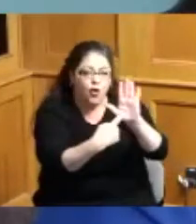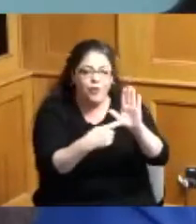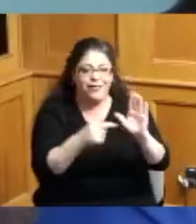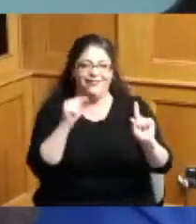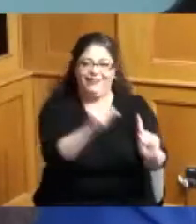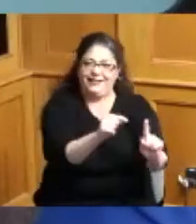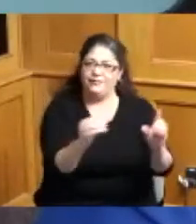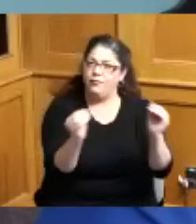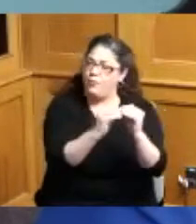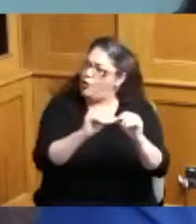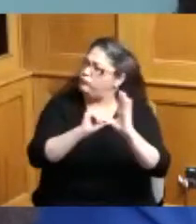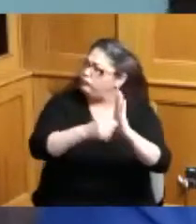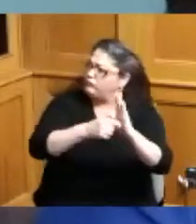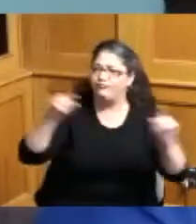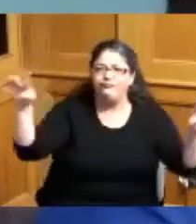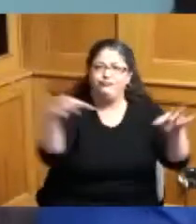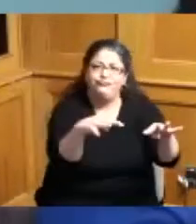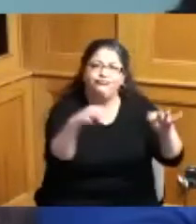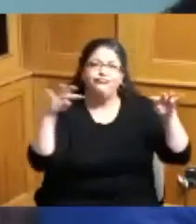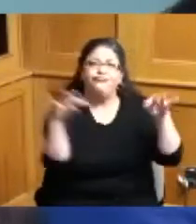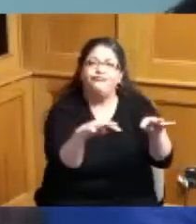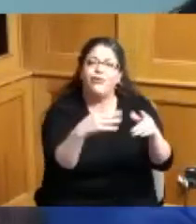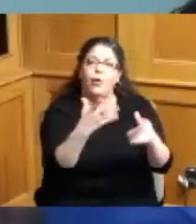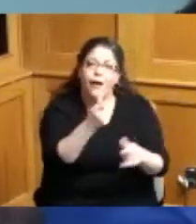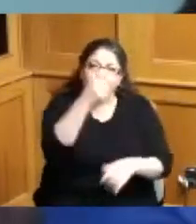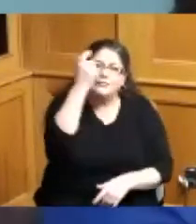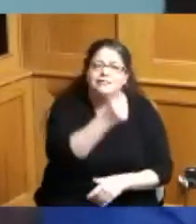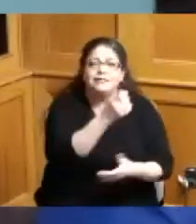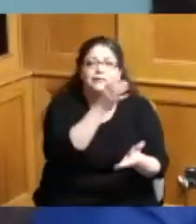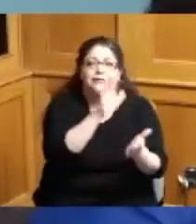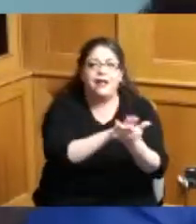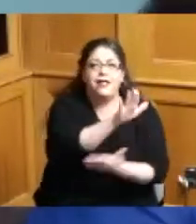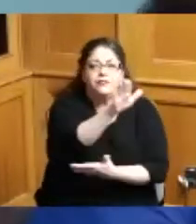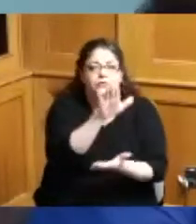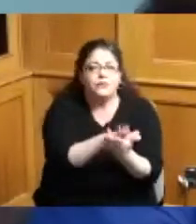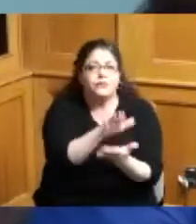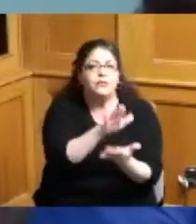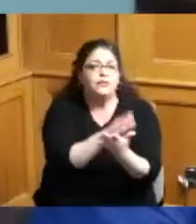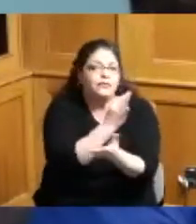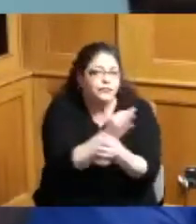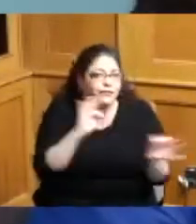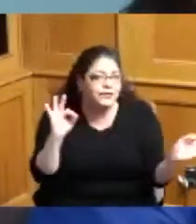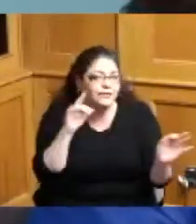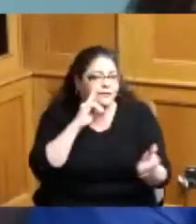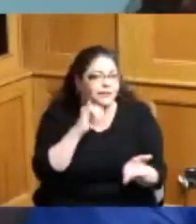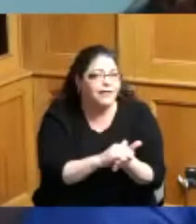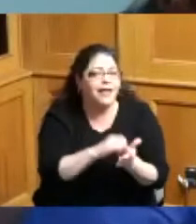kids in Hamilton County getting scholarships going to school for free to take it to the next level